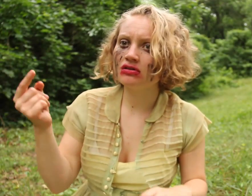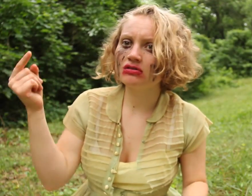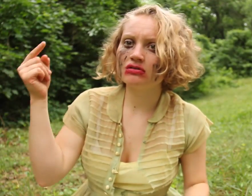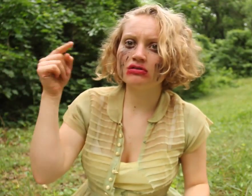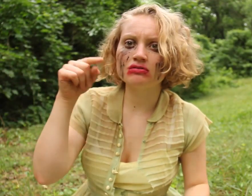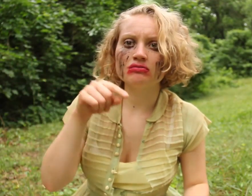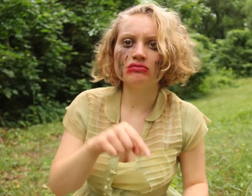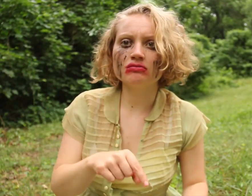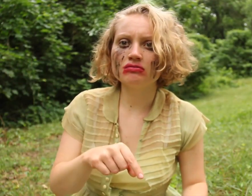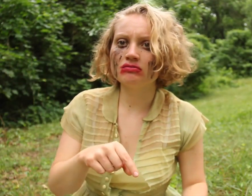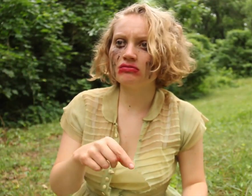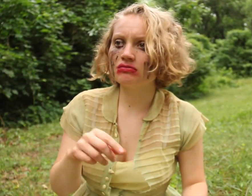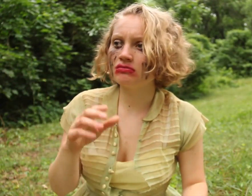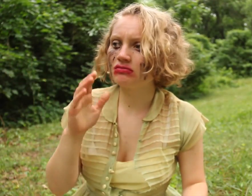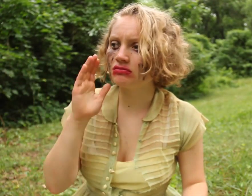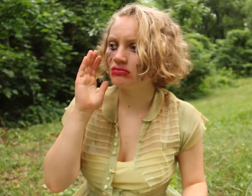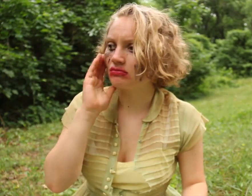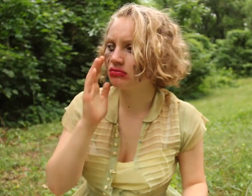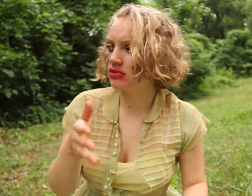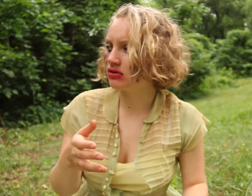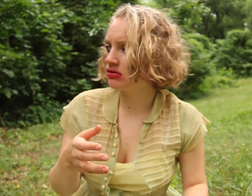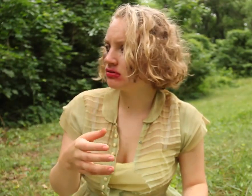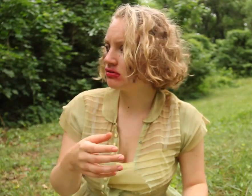He never will come again.